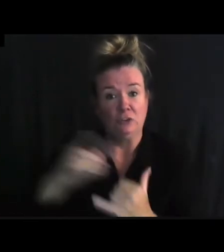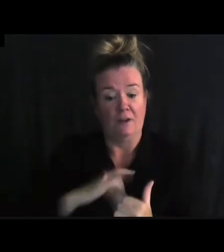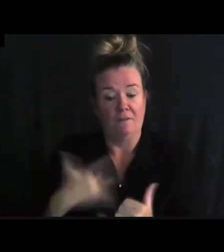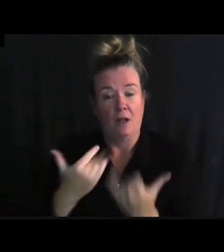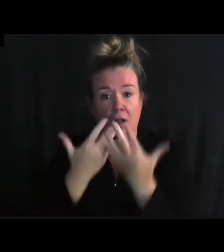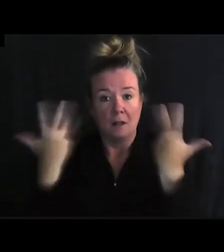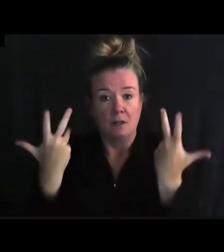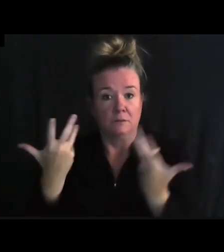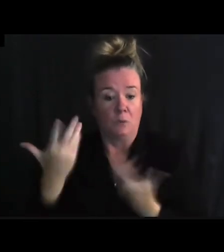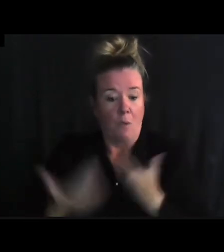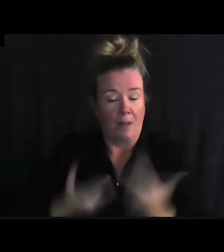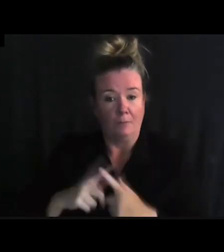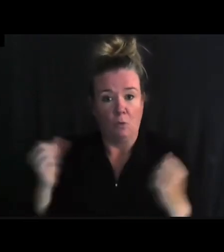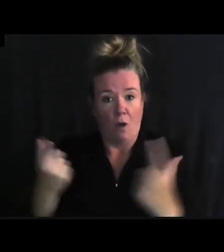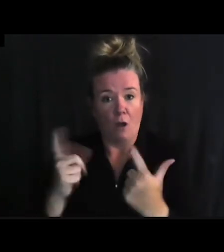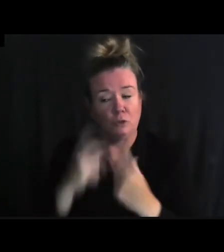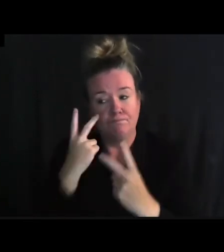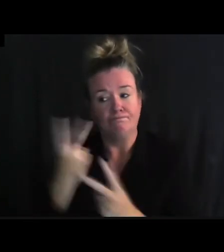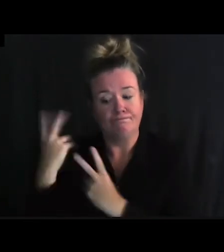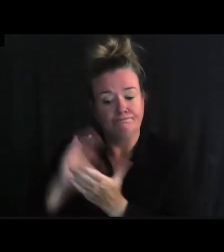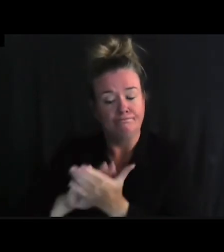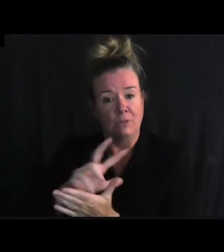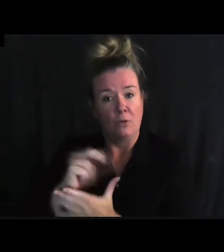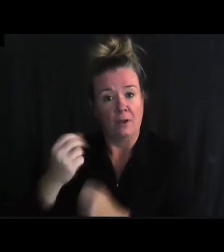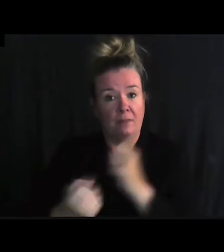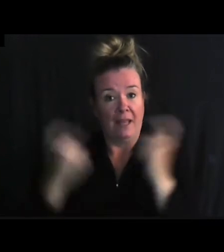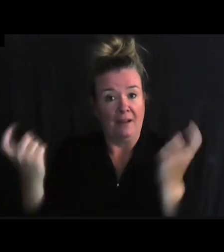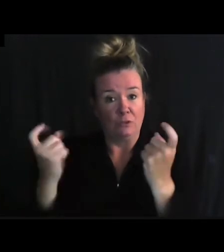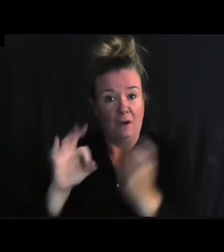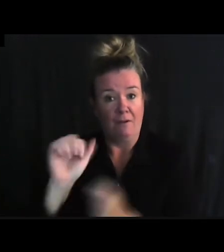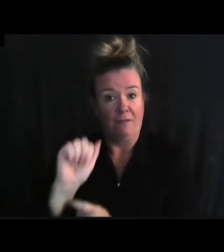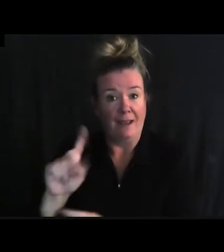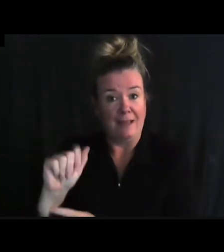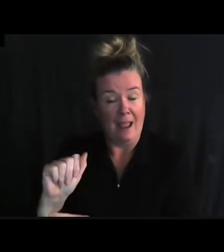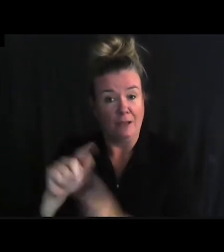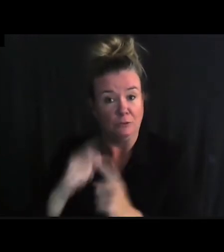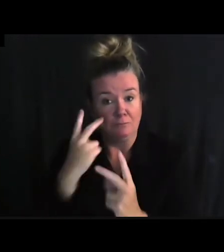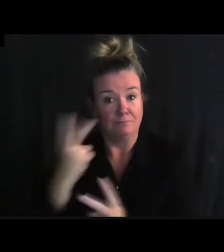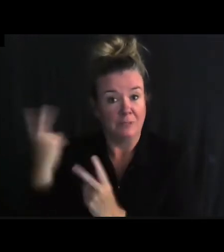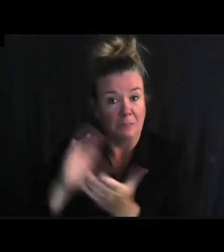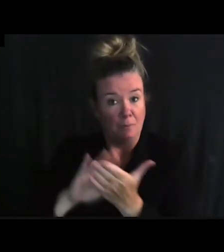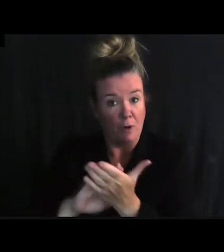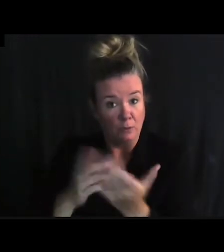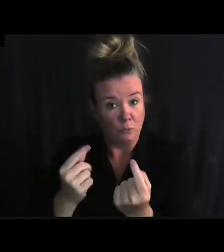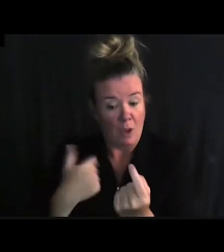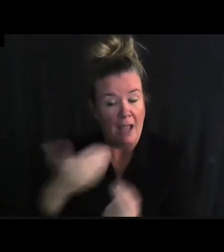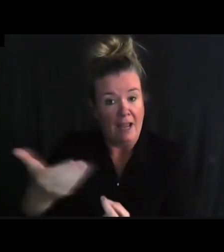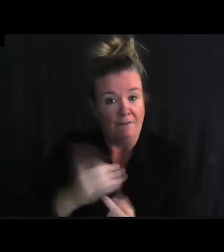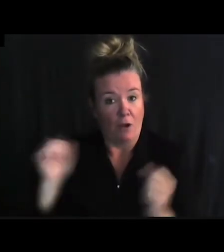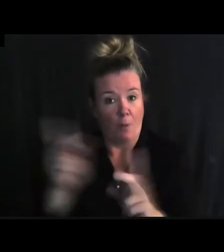be welcoming to all. In commemorating the 30th Anniversary of the American’s With Disabilities Act, I invite